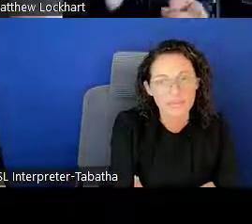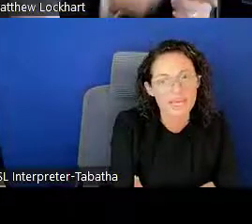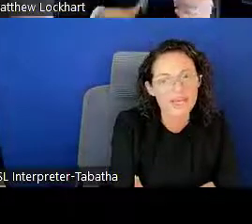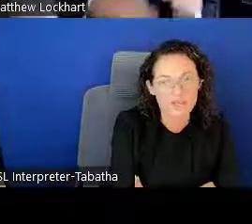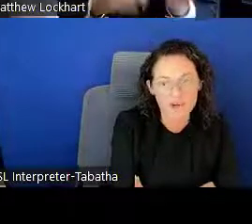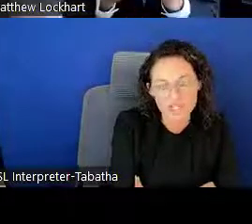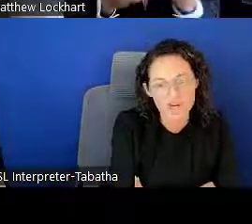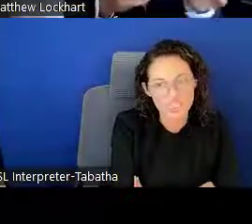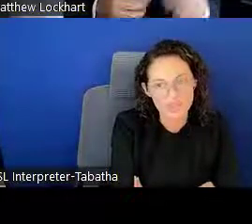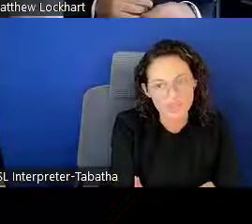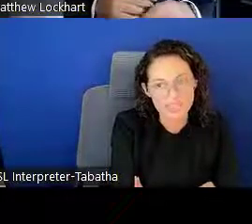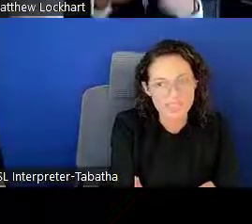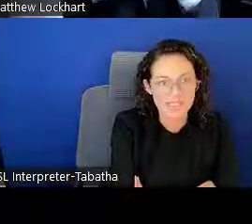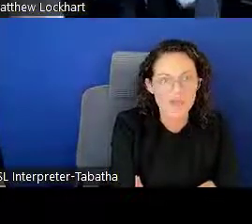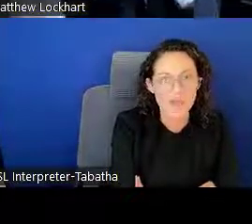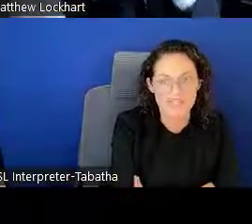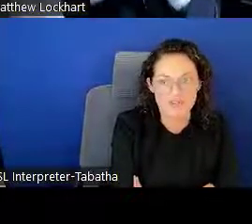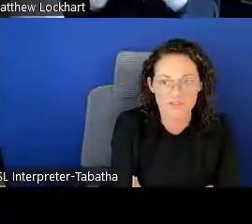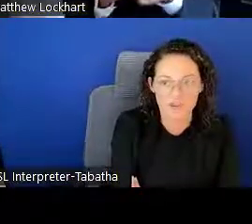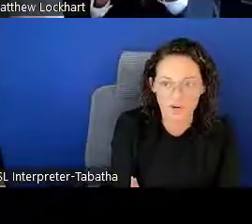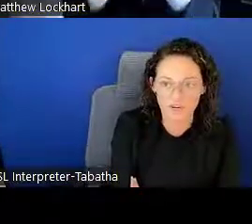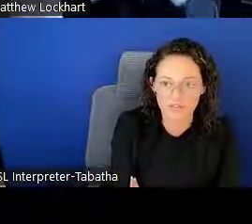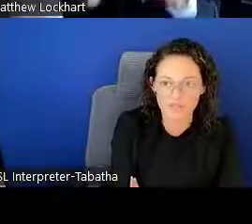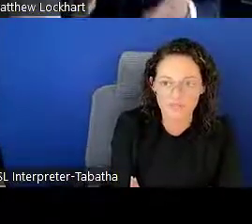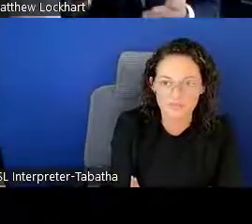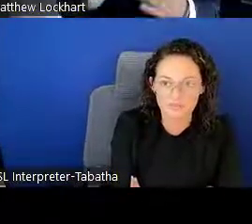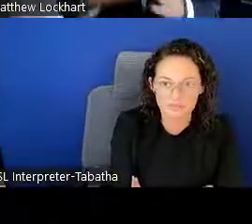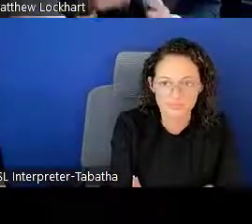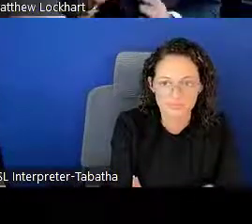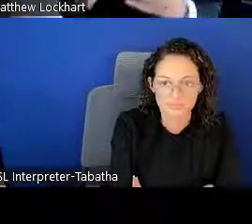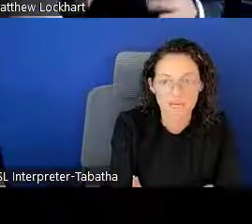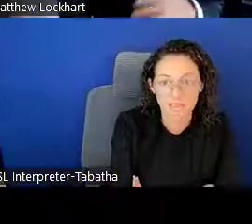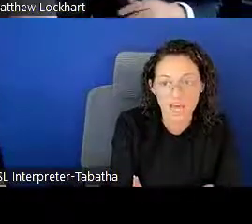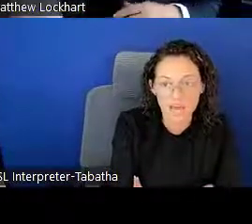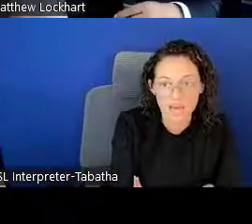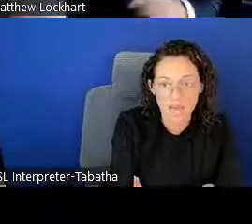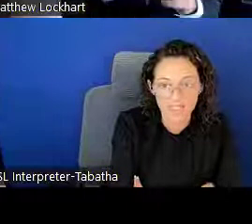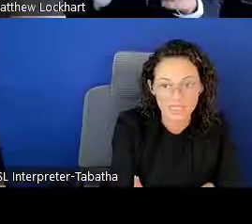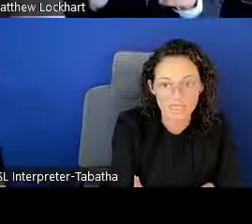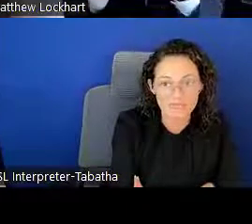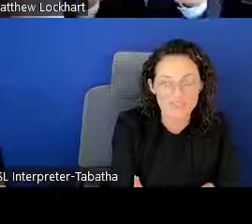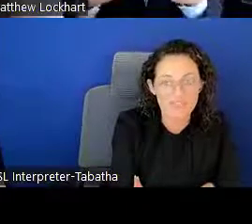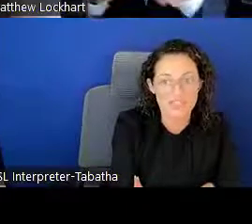And I've already talked about this, the Ambassador Network; a lot of applicants find this